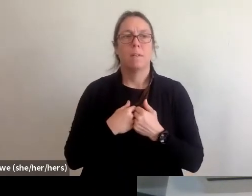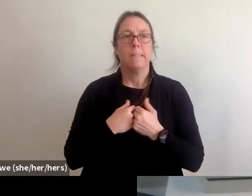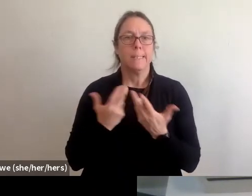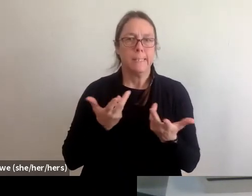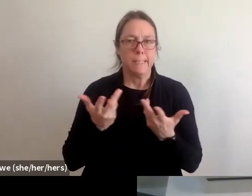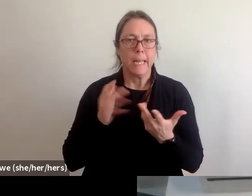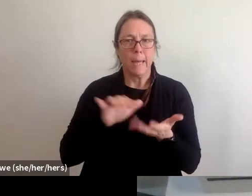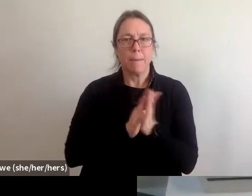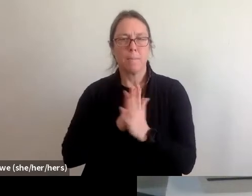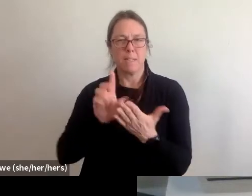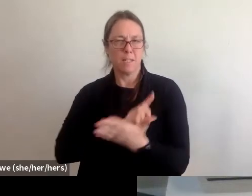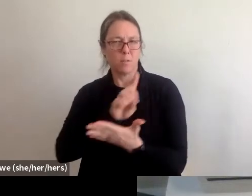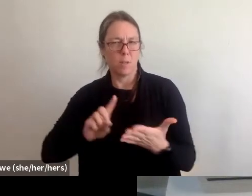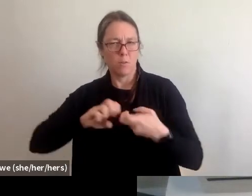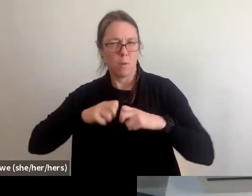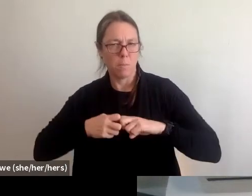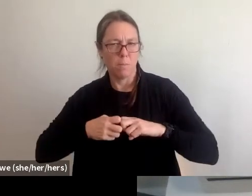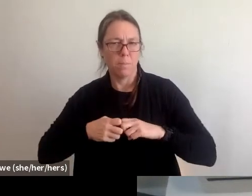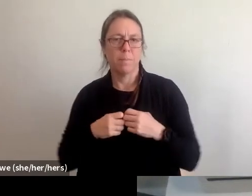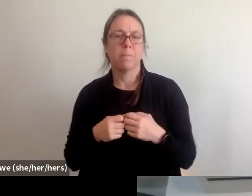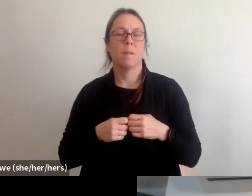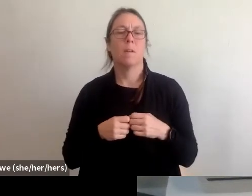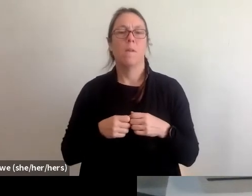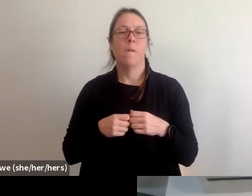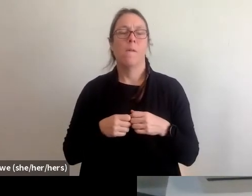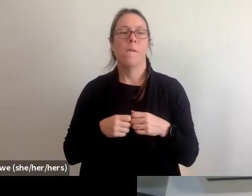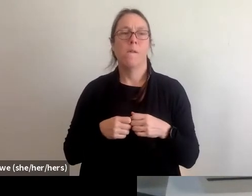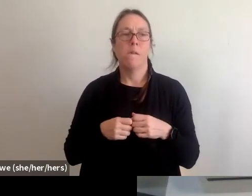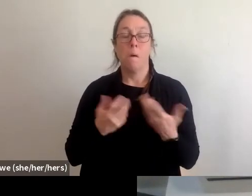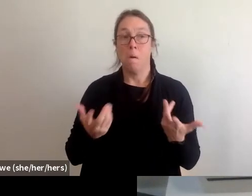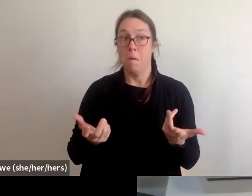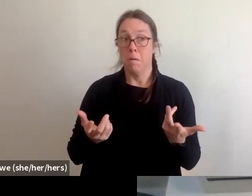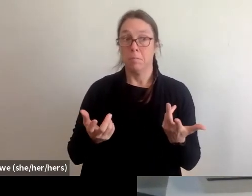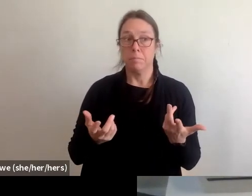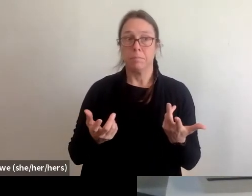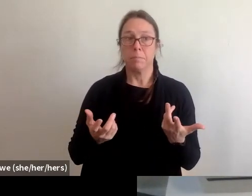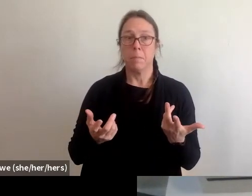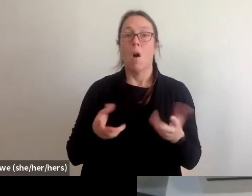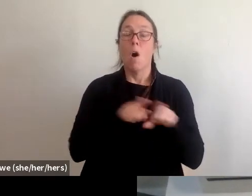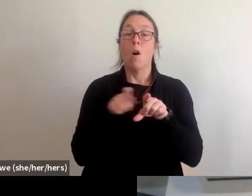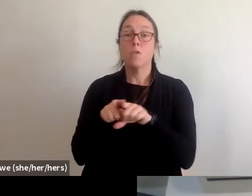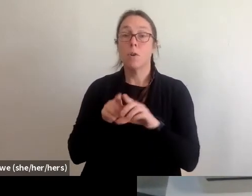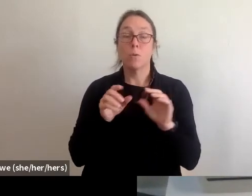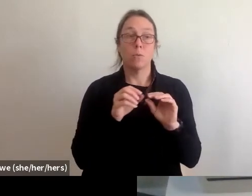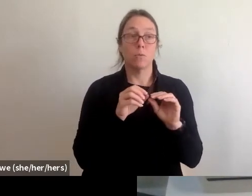You know, it can the loss of rental stock often drives up rental prices.